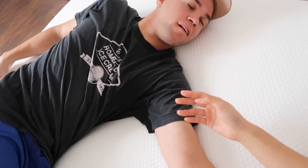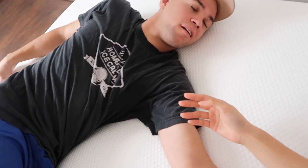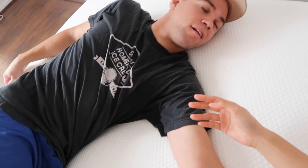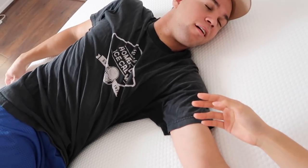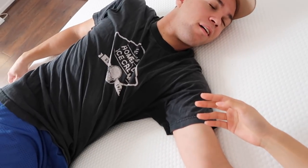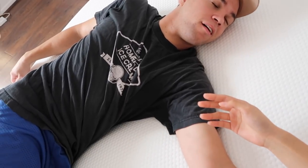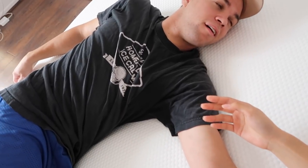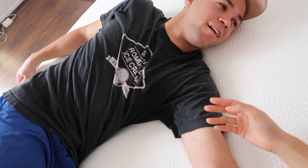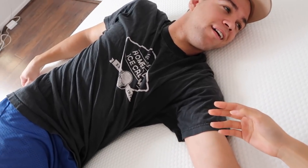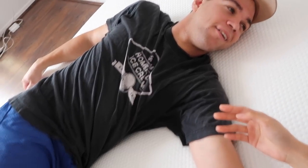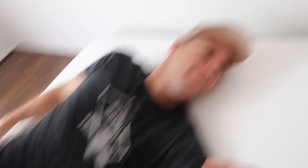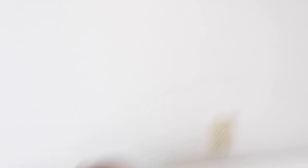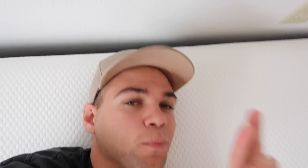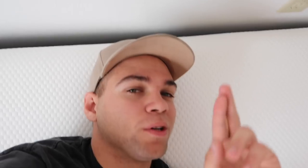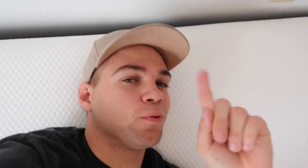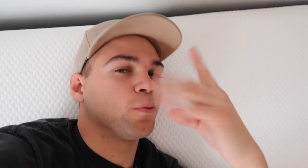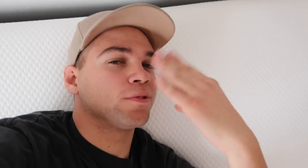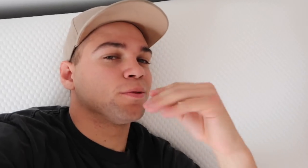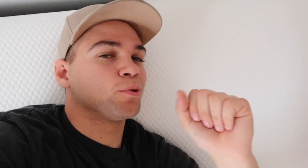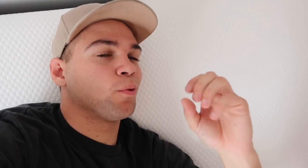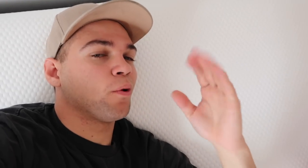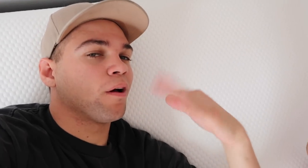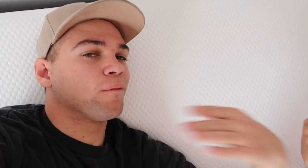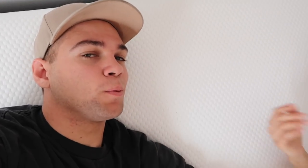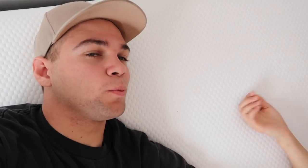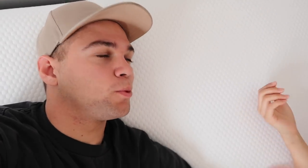E: yeah it is awesome R: I can sleep so comfortably now